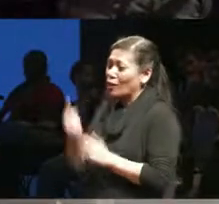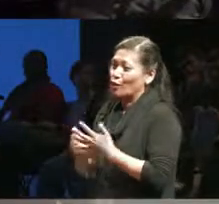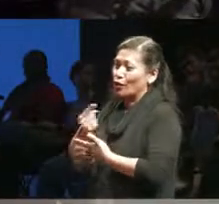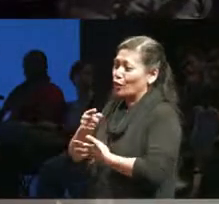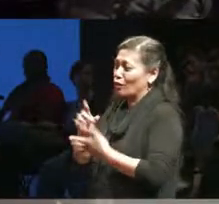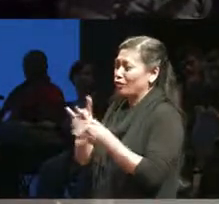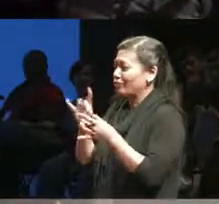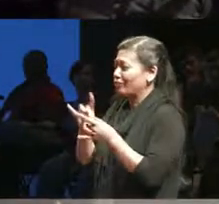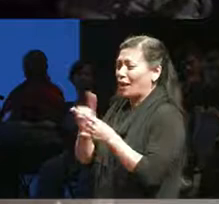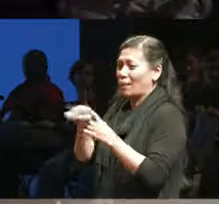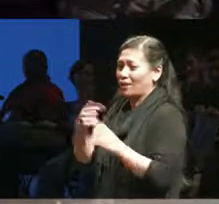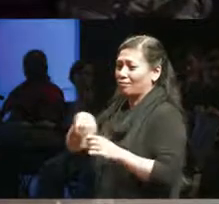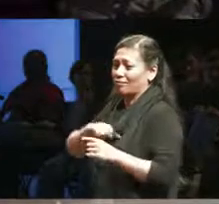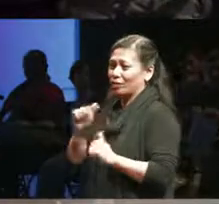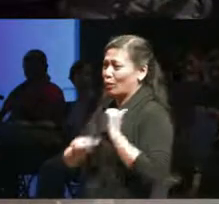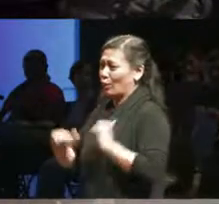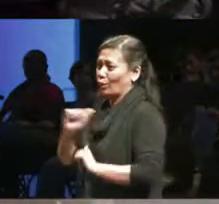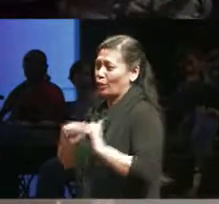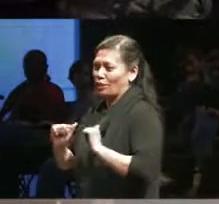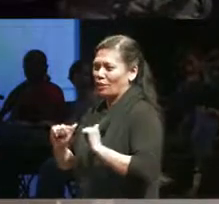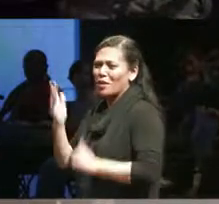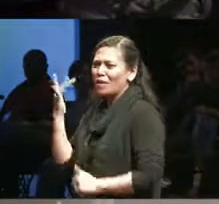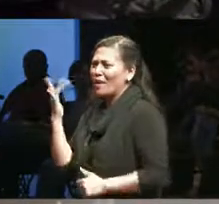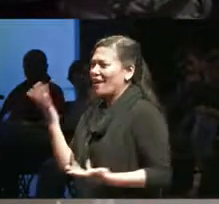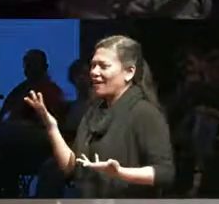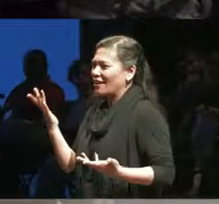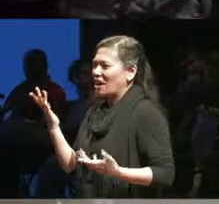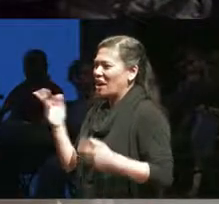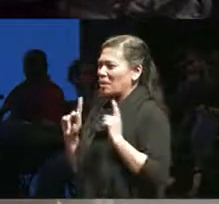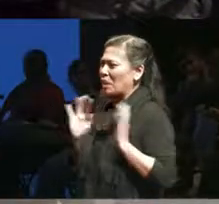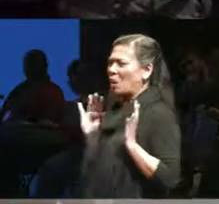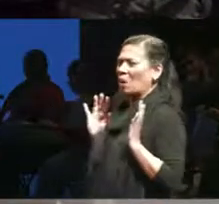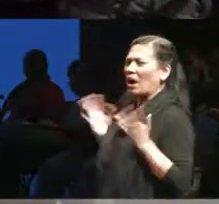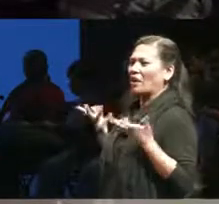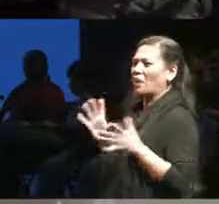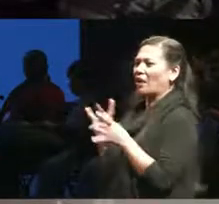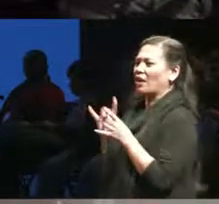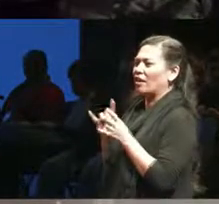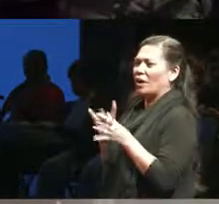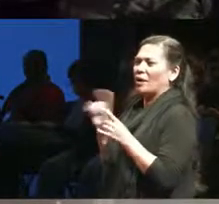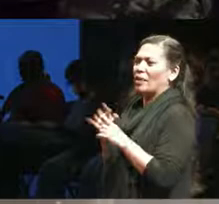And and why is that? Why are people afraid to approach our work like they